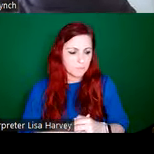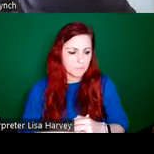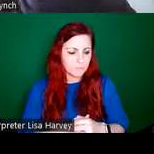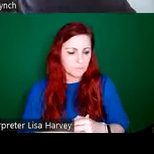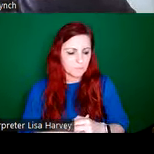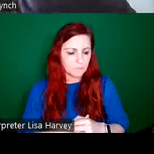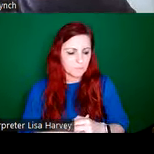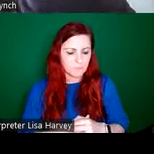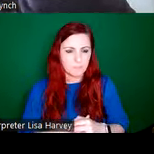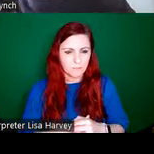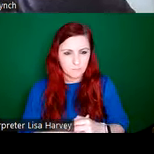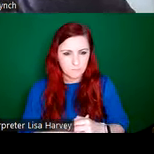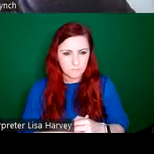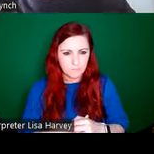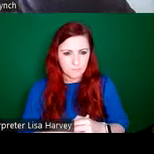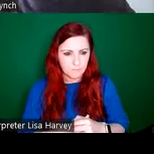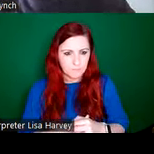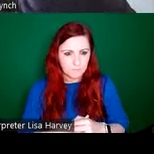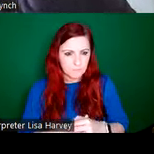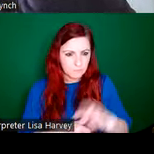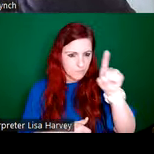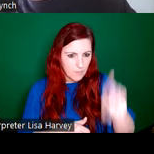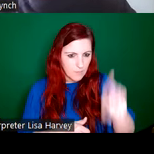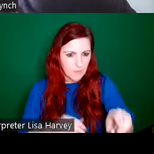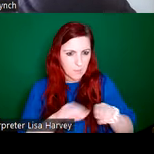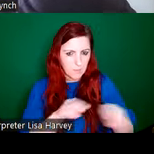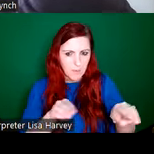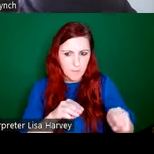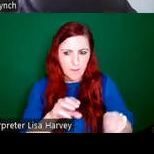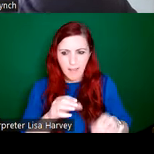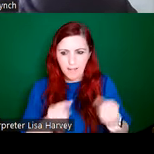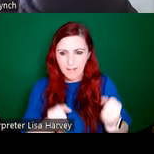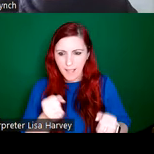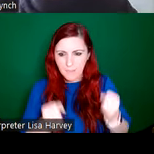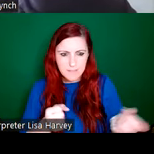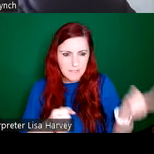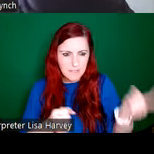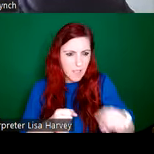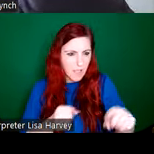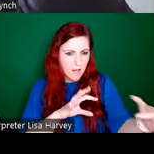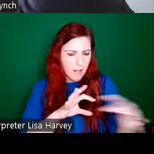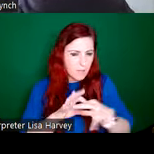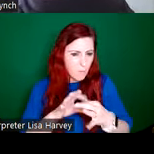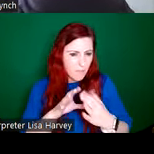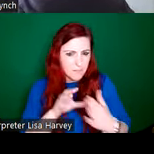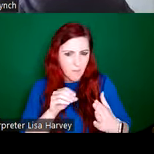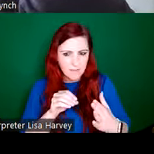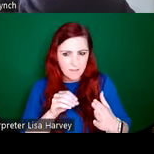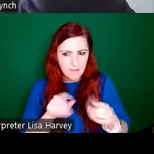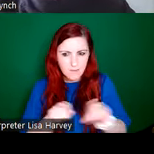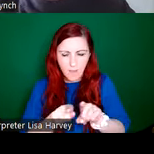panel "E finito" it's borrowed from the Model, Sligo, for our exhibition at the